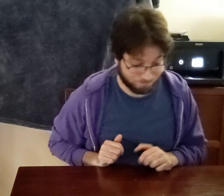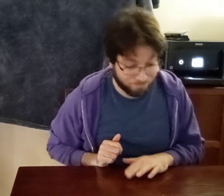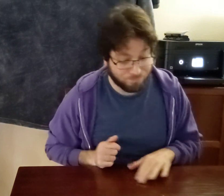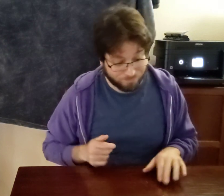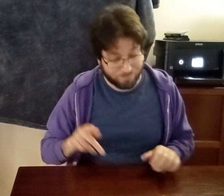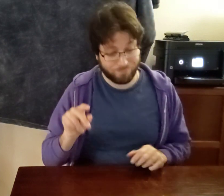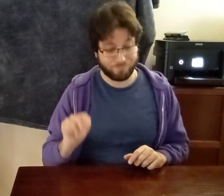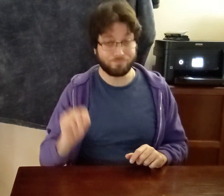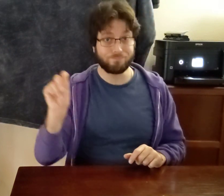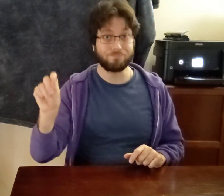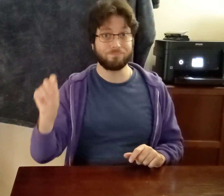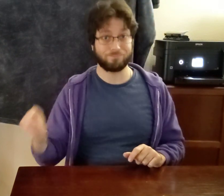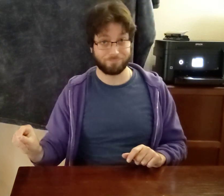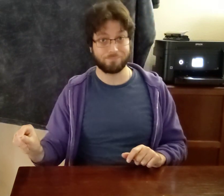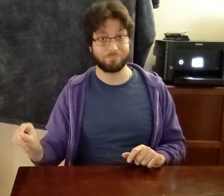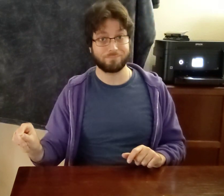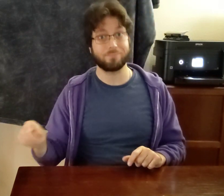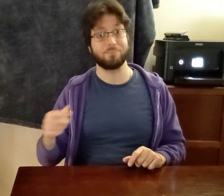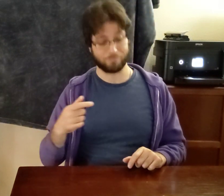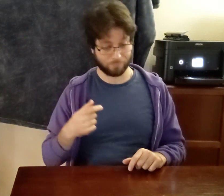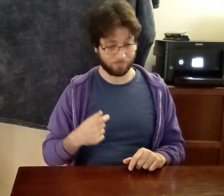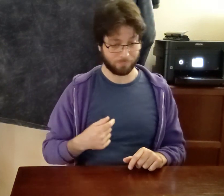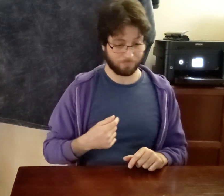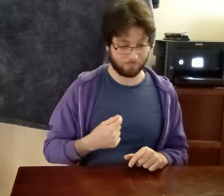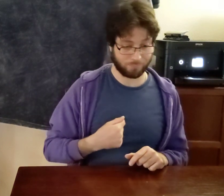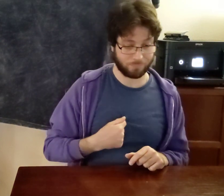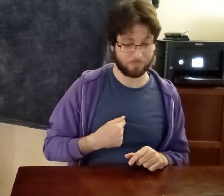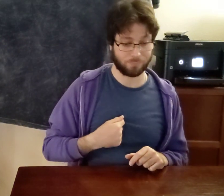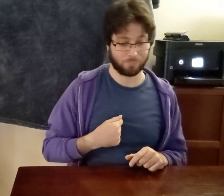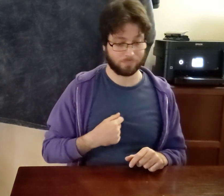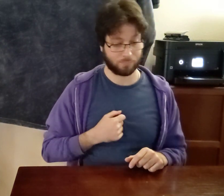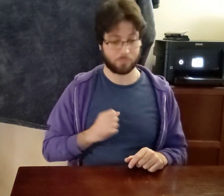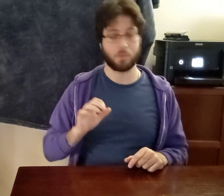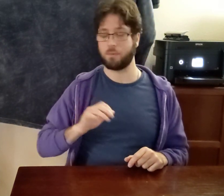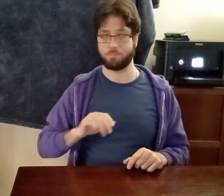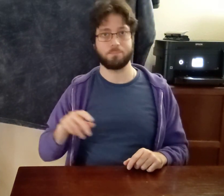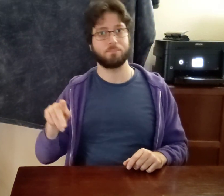THEREFORE I .... no oops